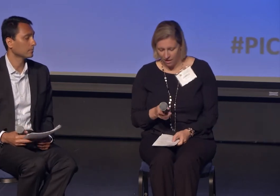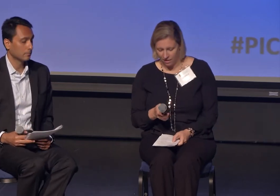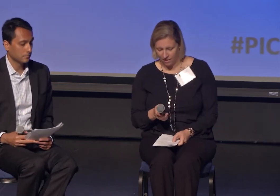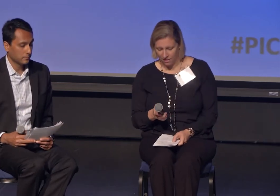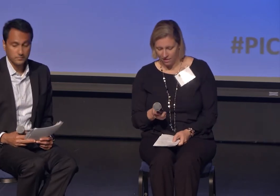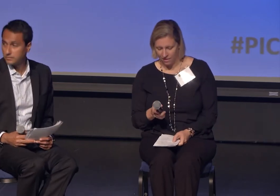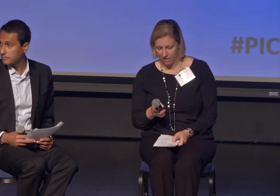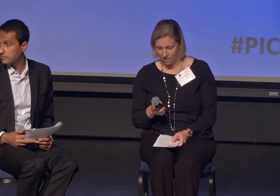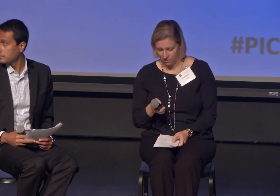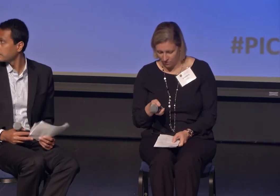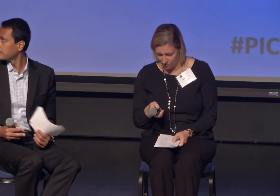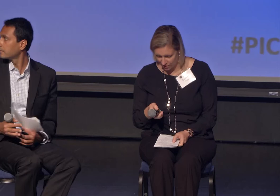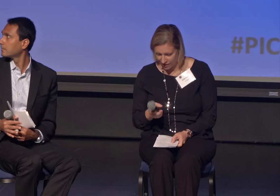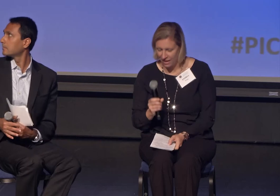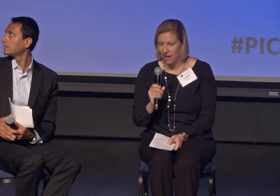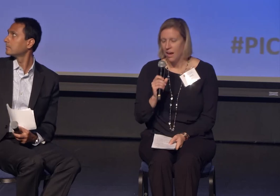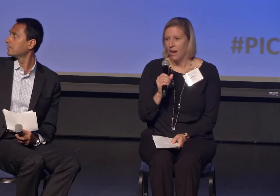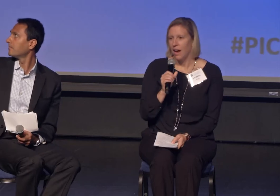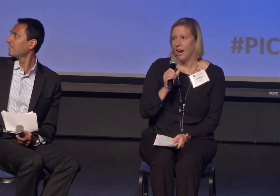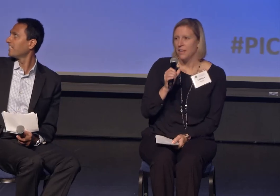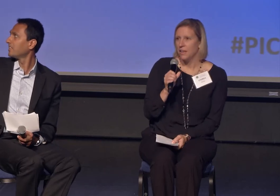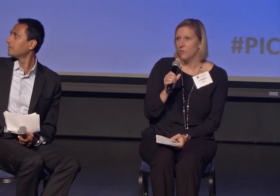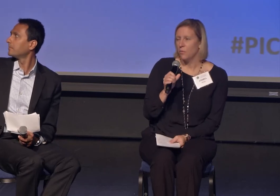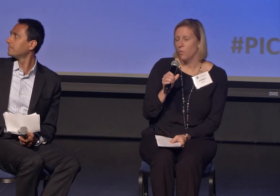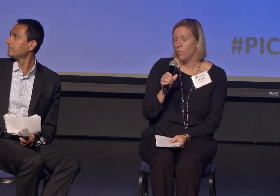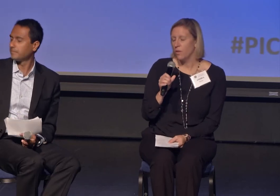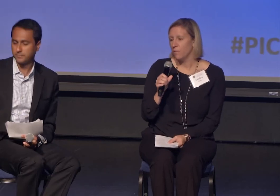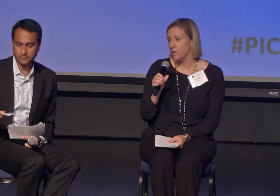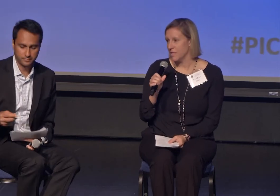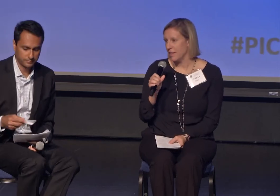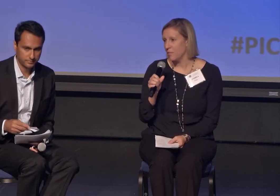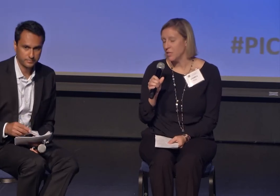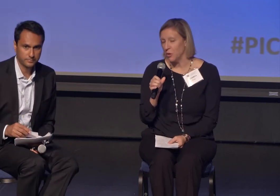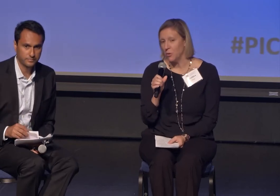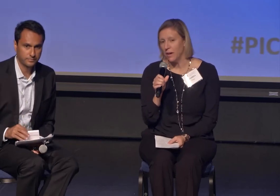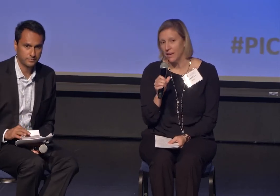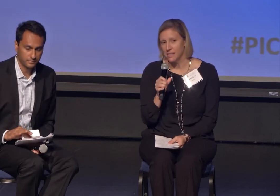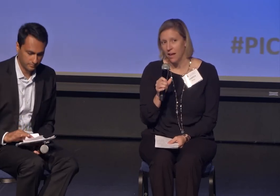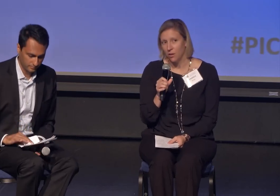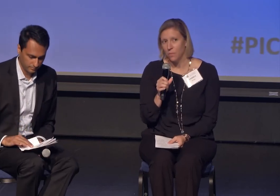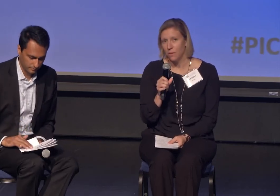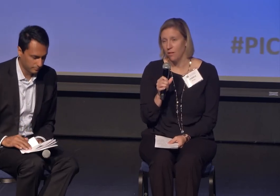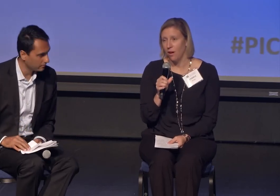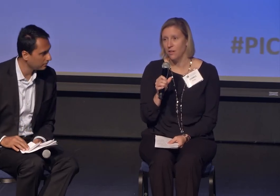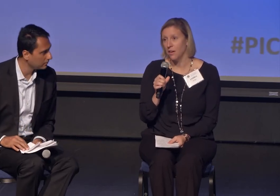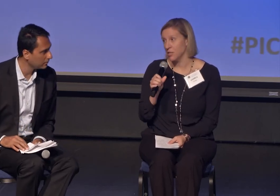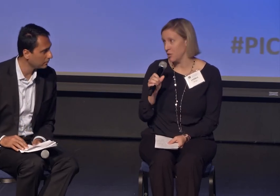I think the first thing we do is help, not just students,